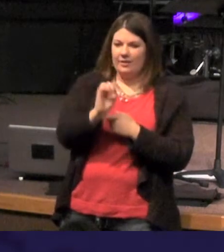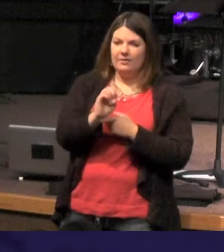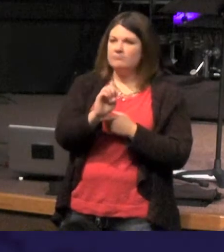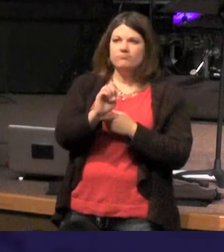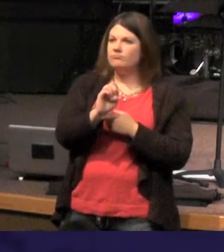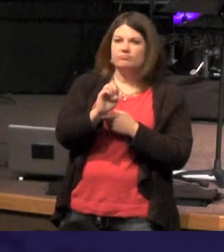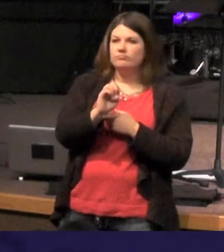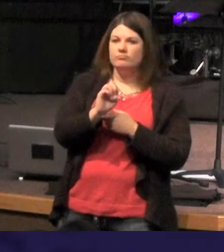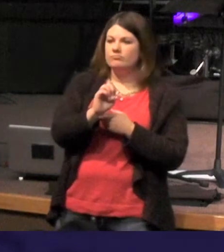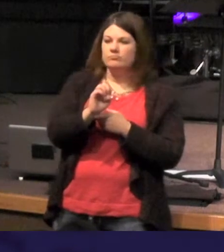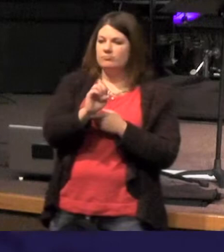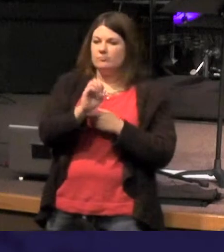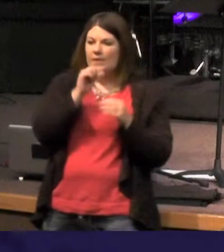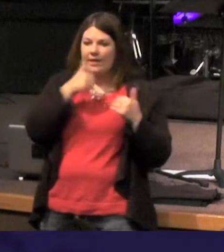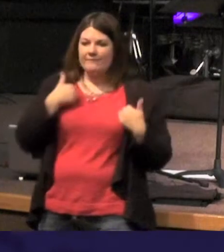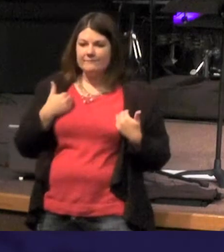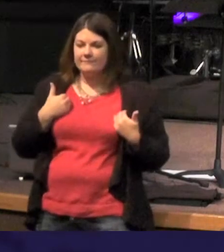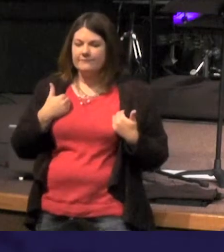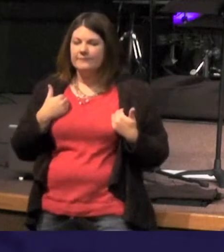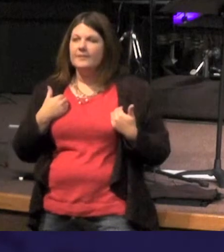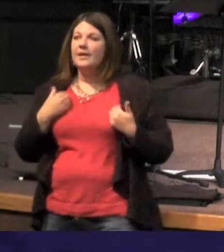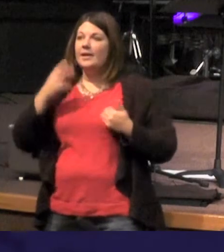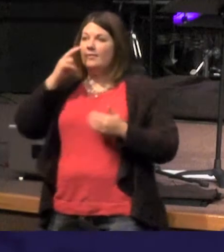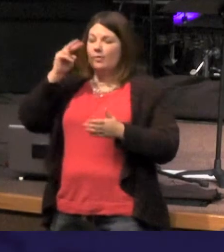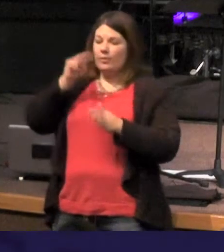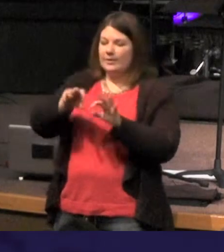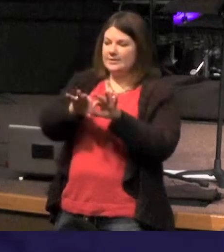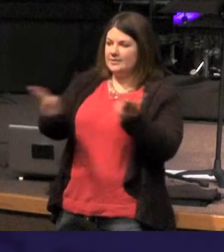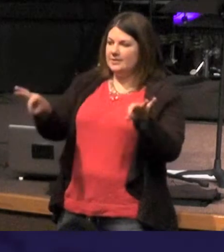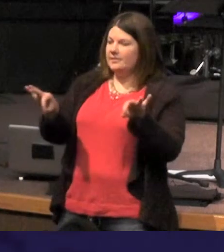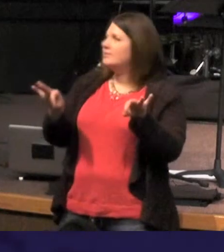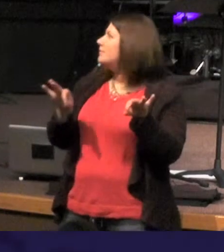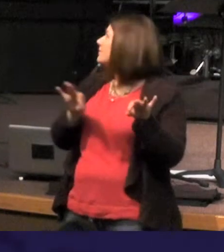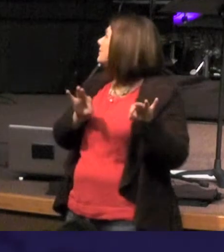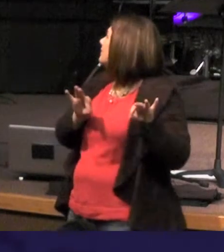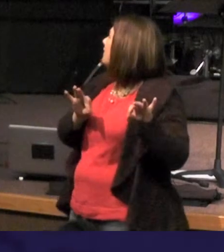ok - here is what it says - if we look at the sentence 'o logos that the subject of the sentence